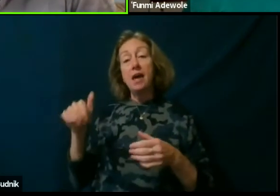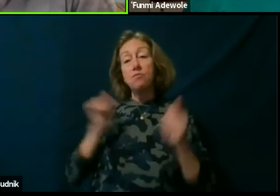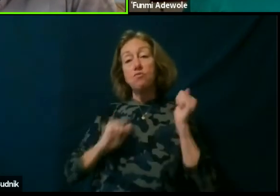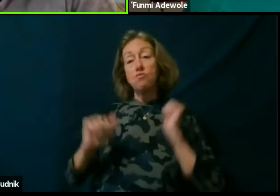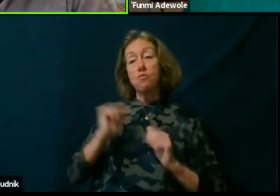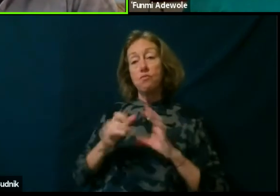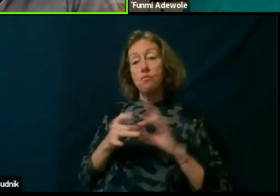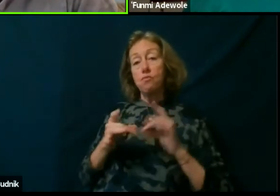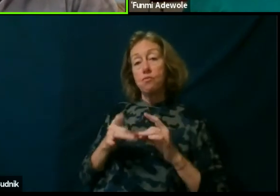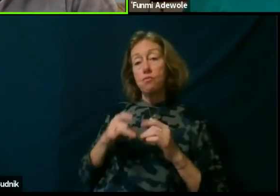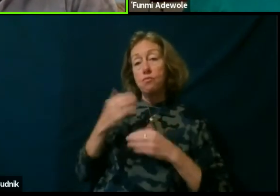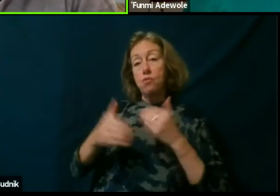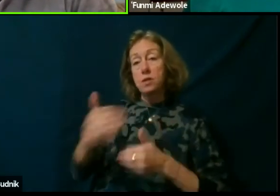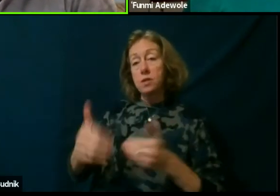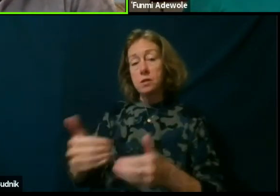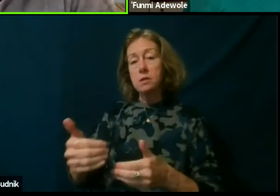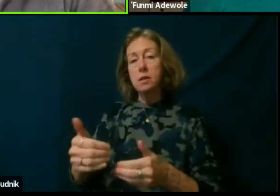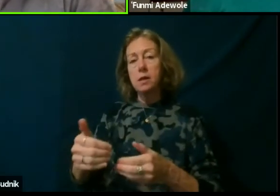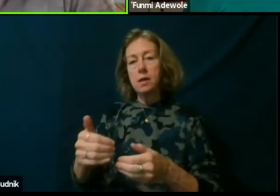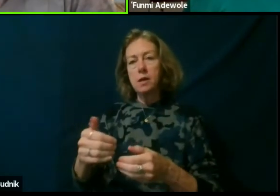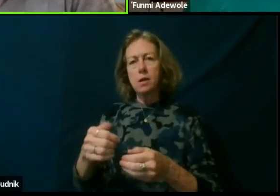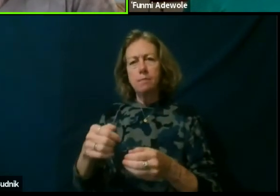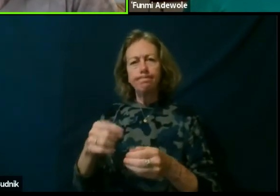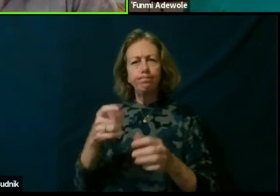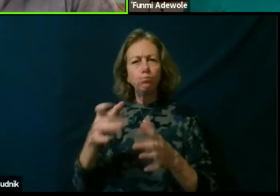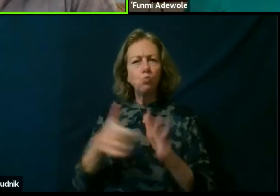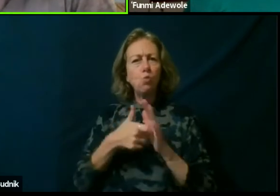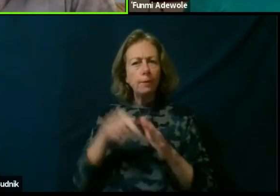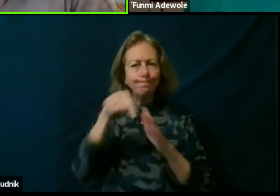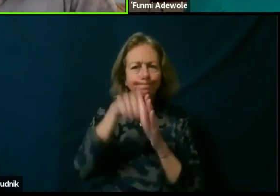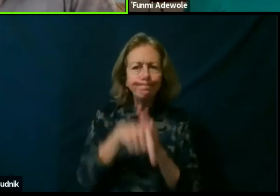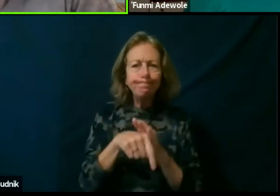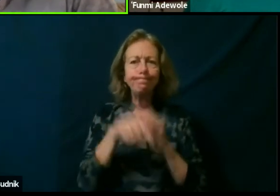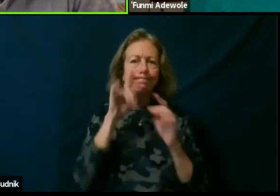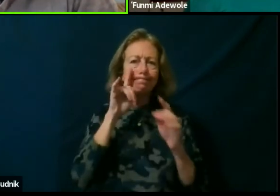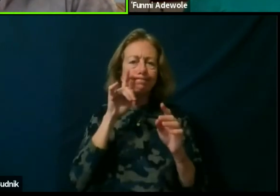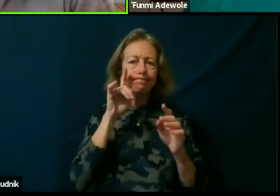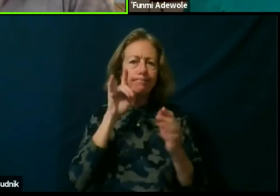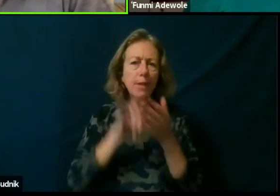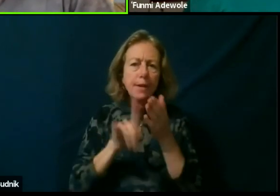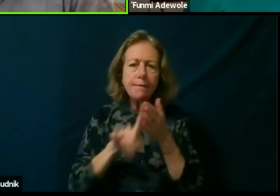thorough you know investigation, thorough inquiry robust research,